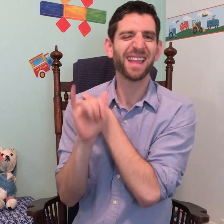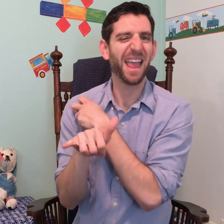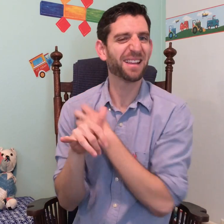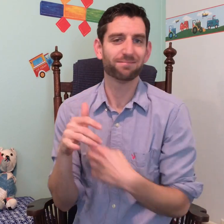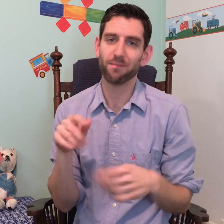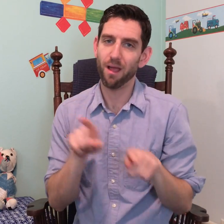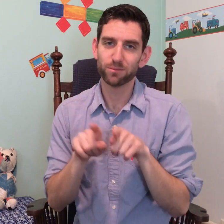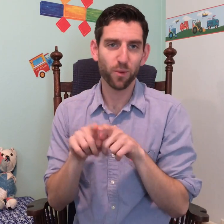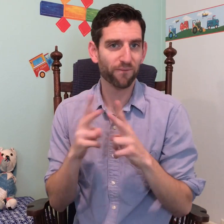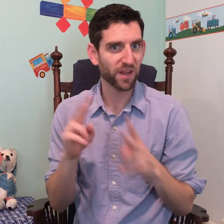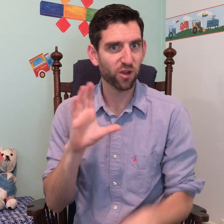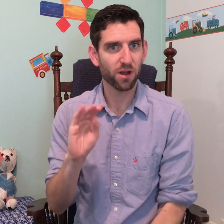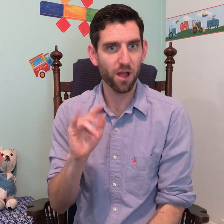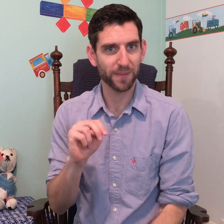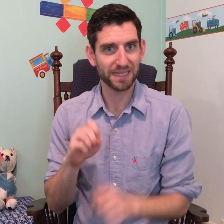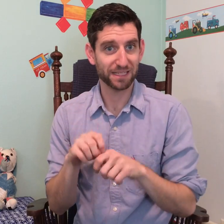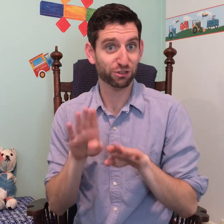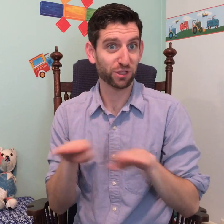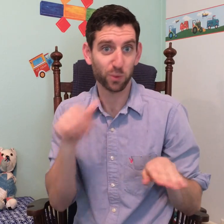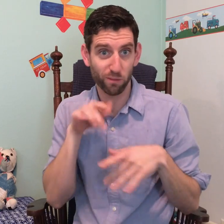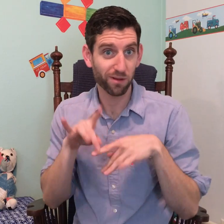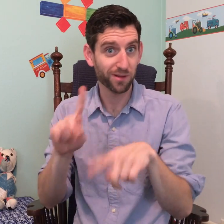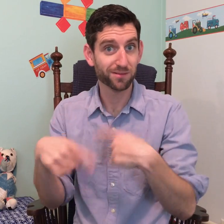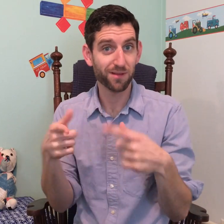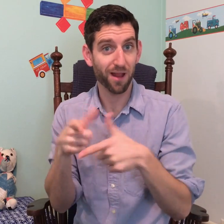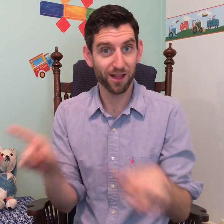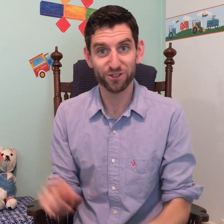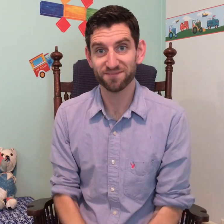That's also pretty common in children who are learning sign language.